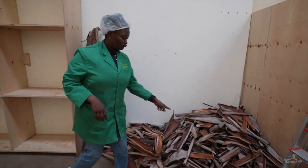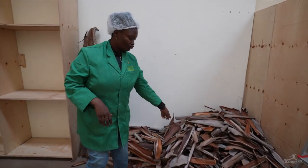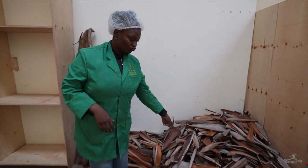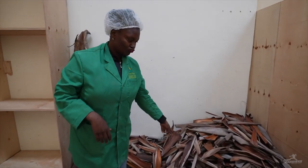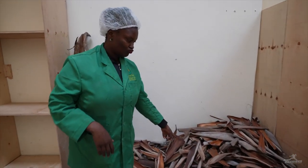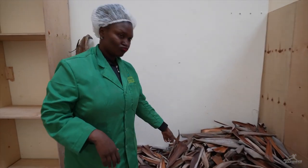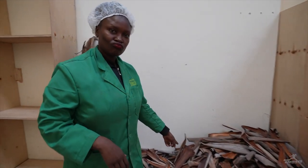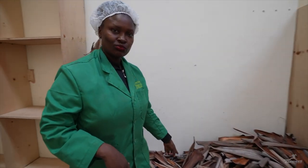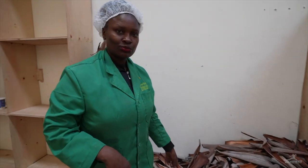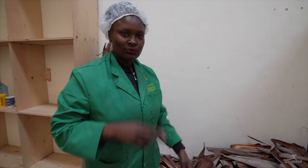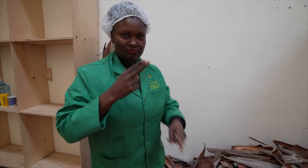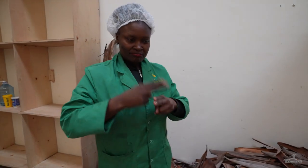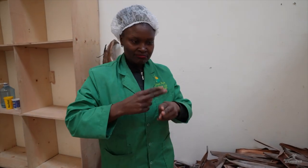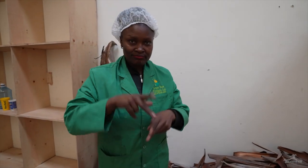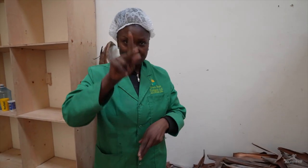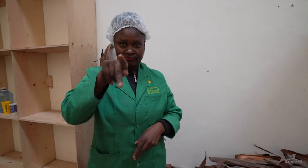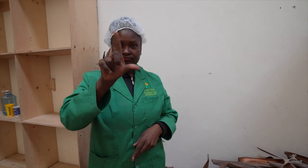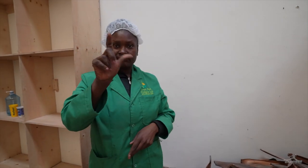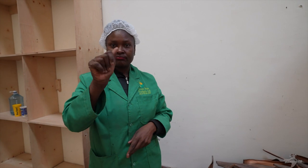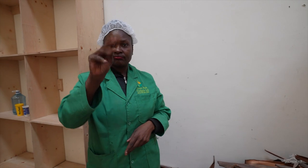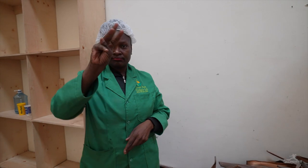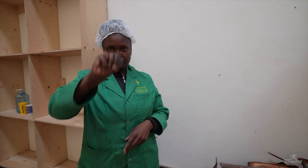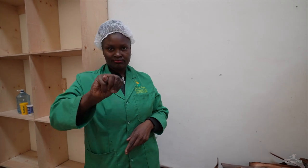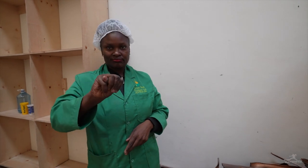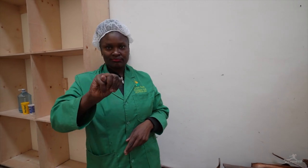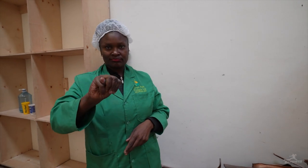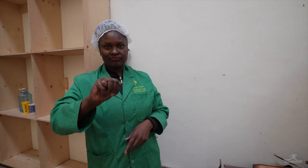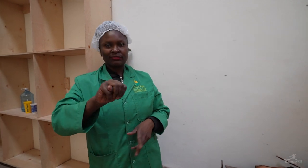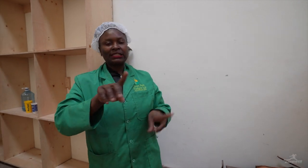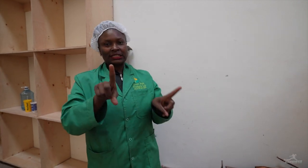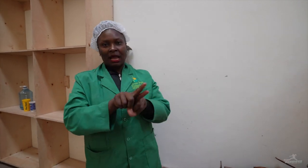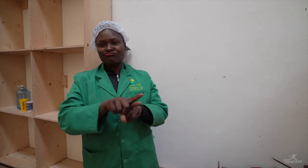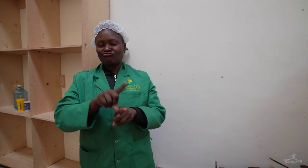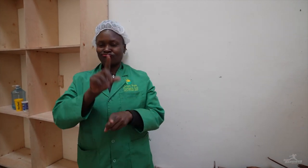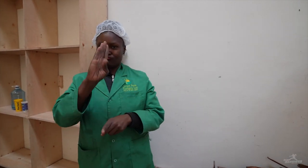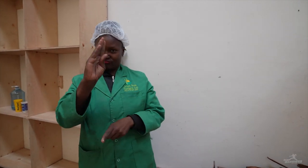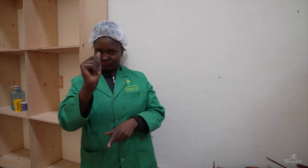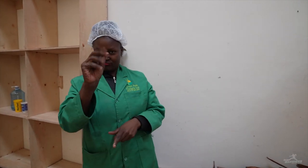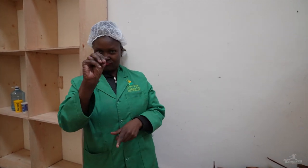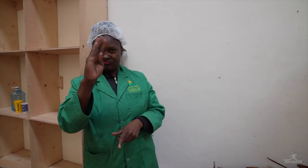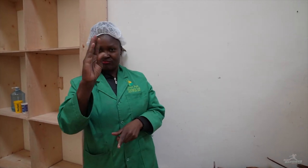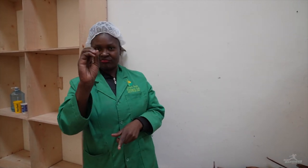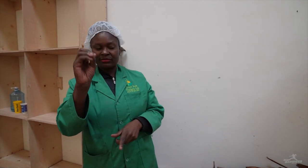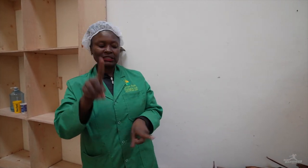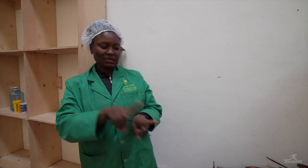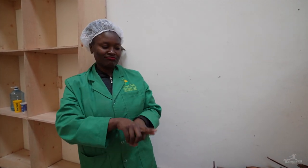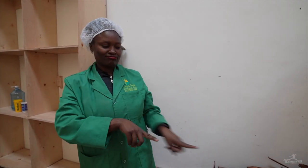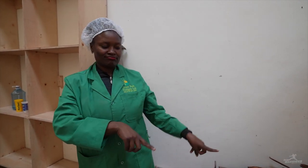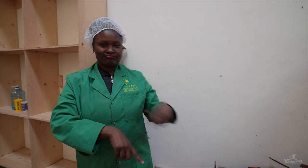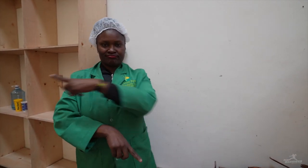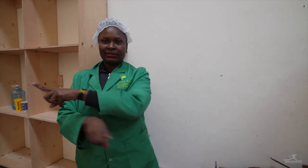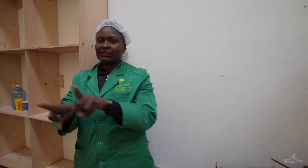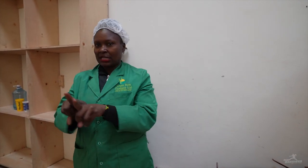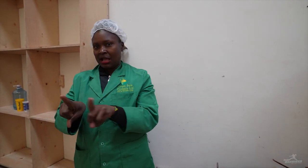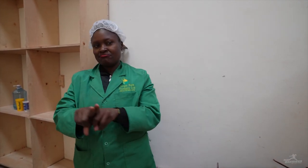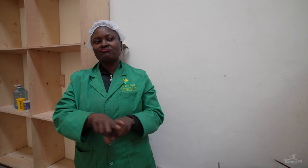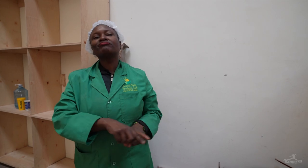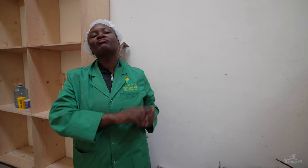These are the palm leaves. It’s similar to bamboo.